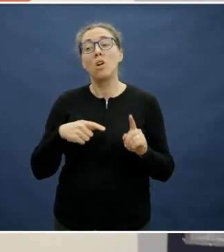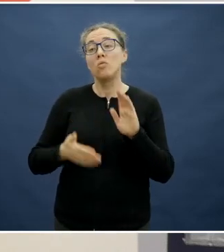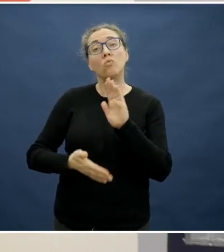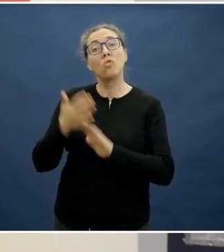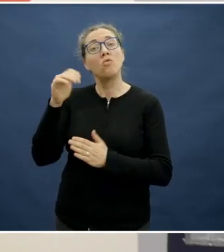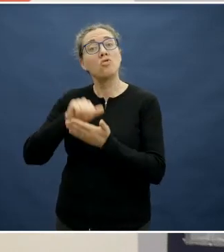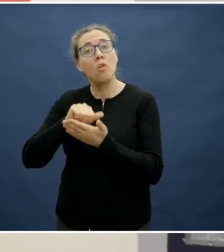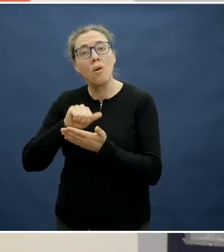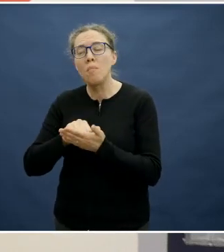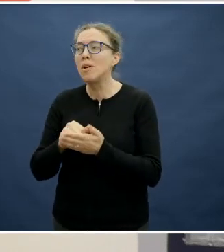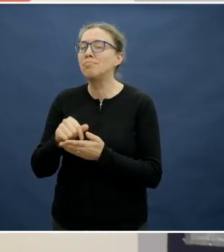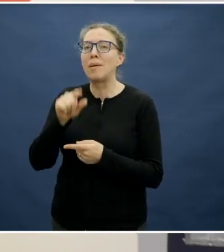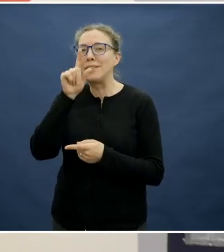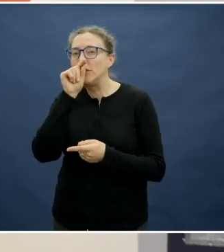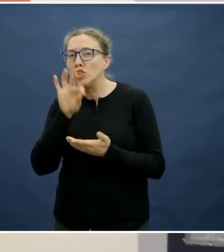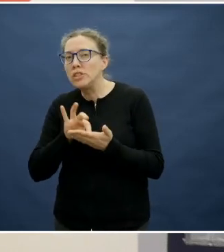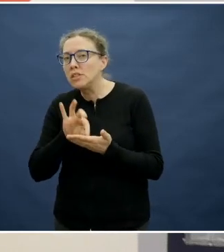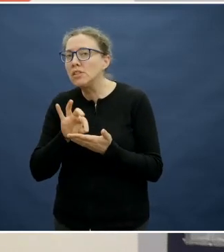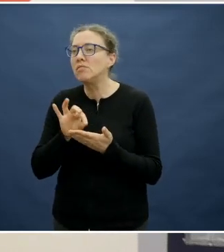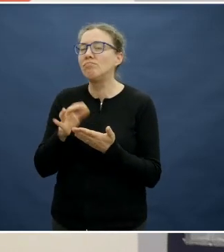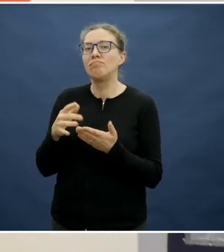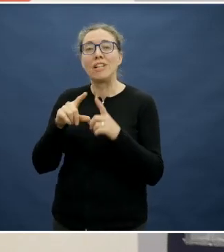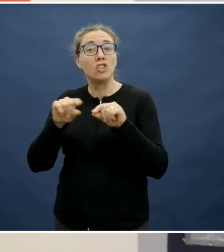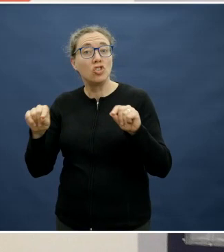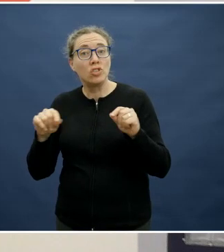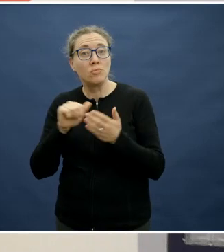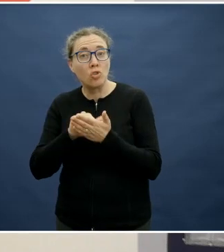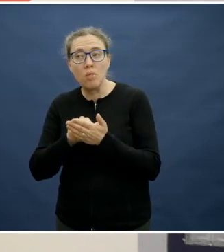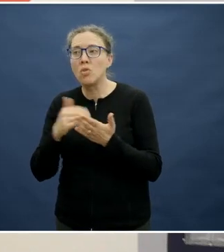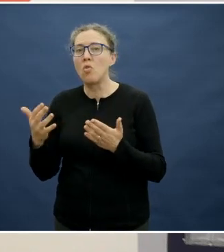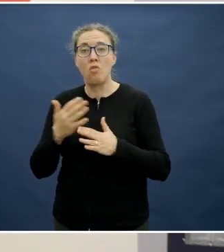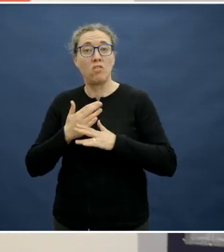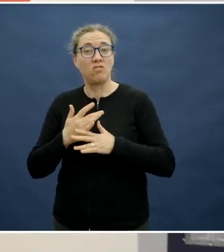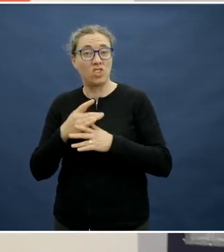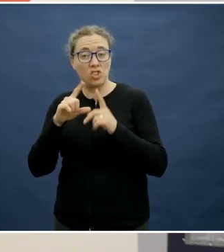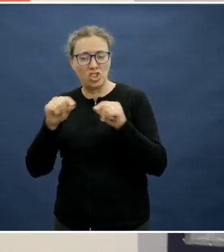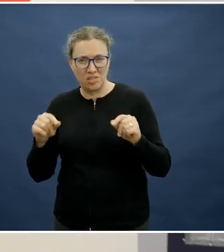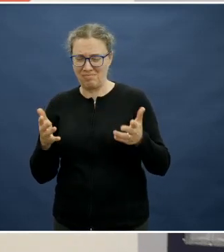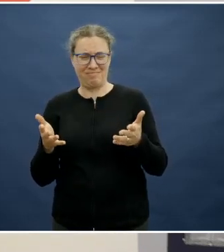chips shops is so at the other end of the spectrum.